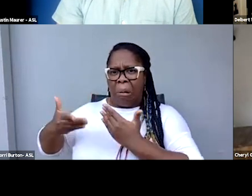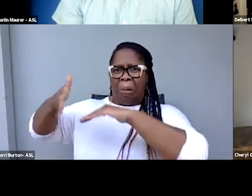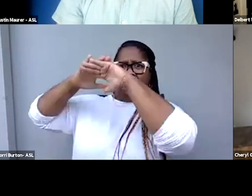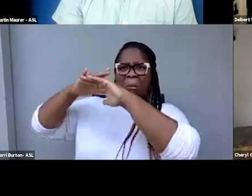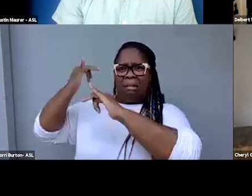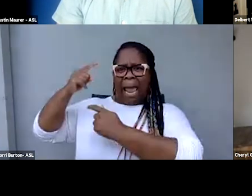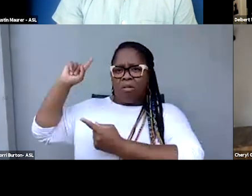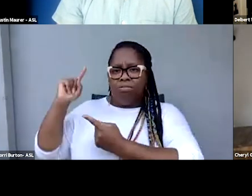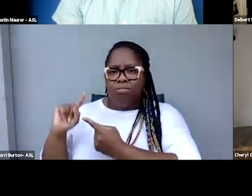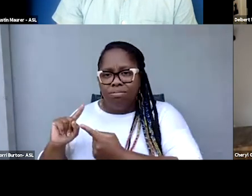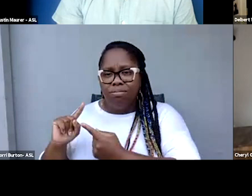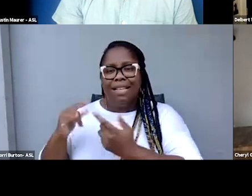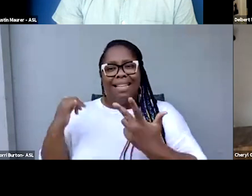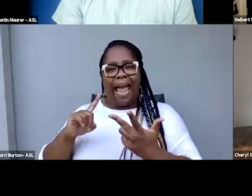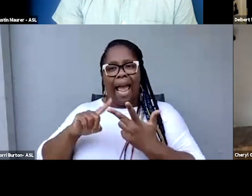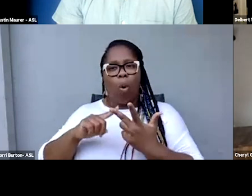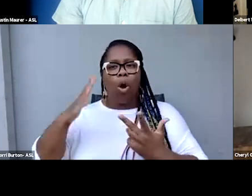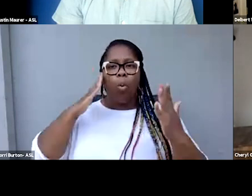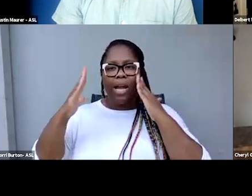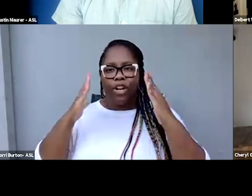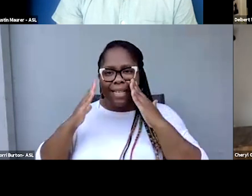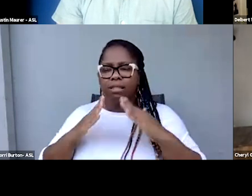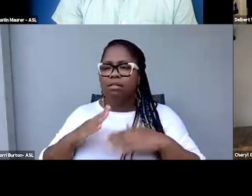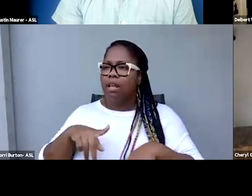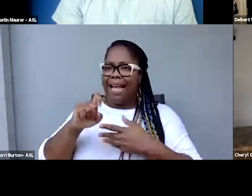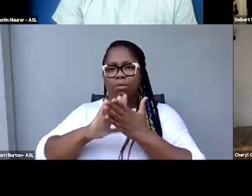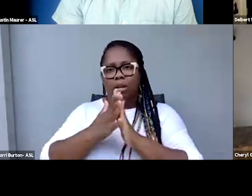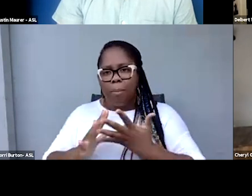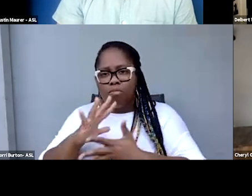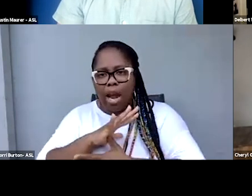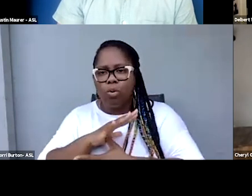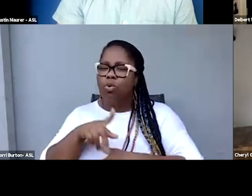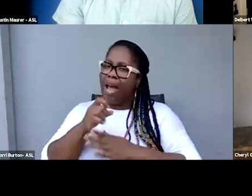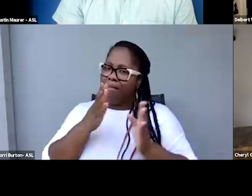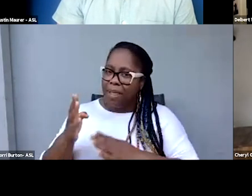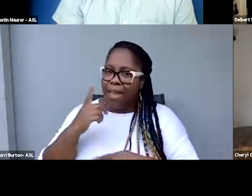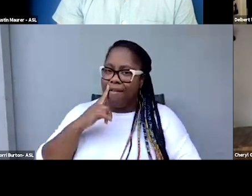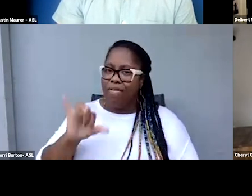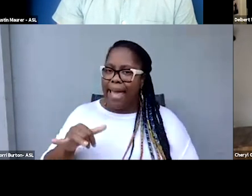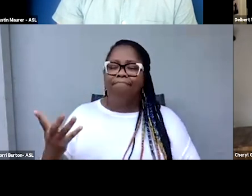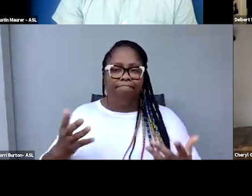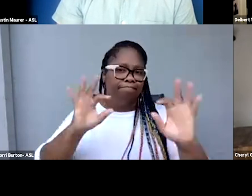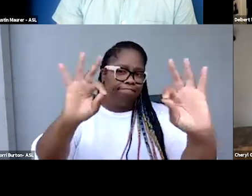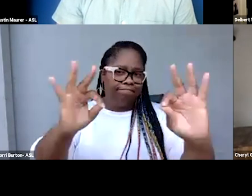getting it on your awareness and making it a priority and planning for it. So thank you again.